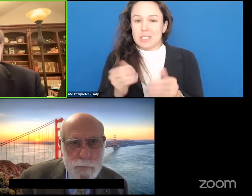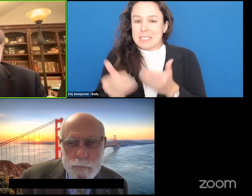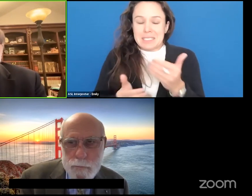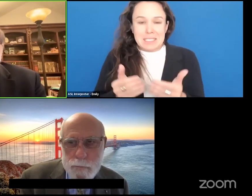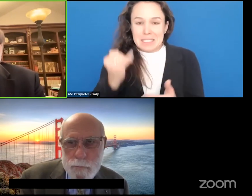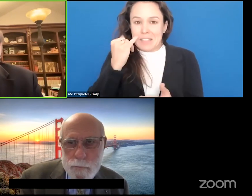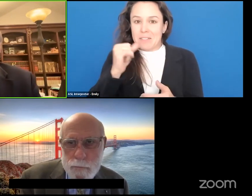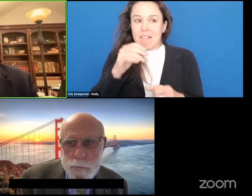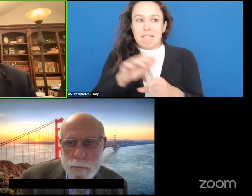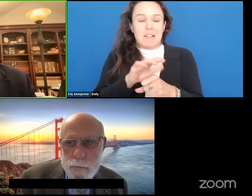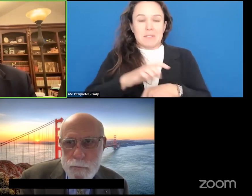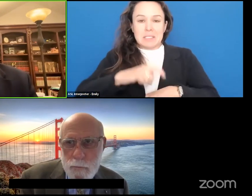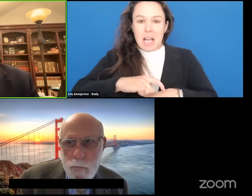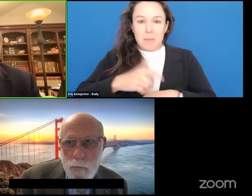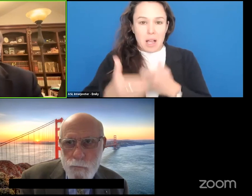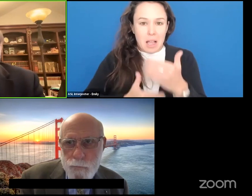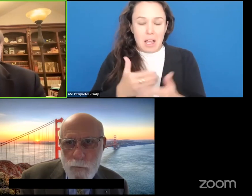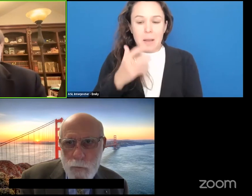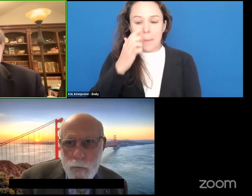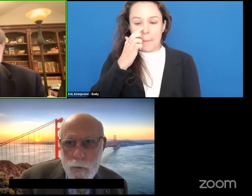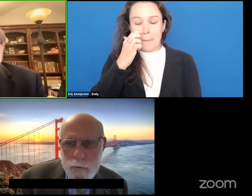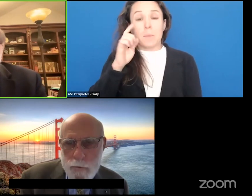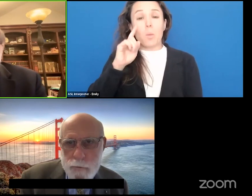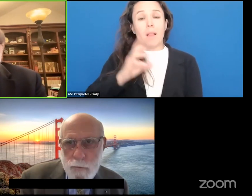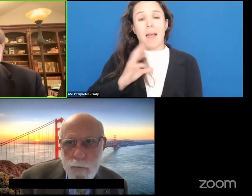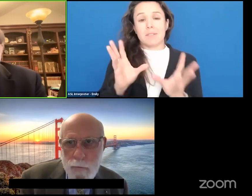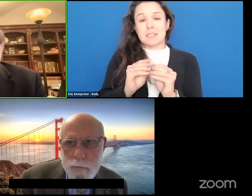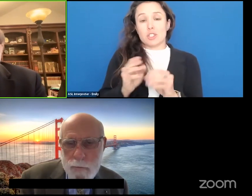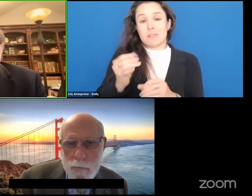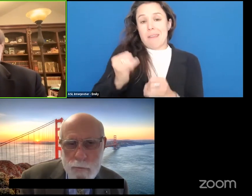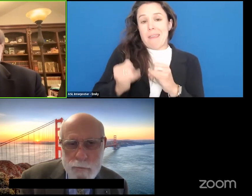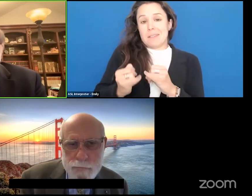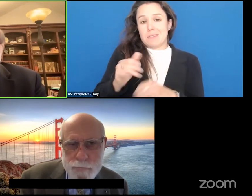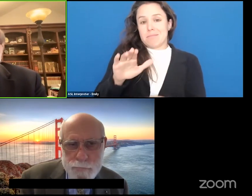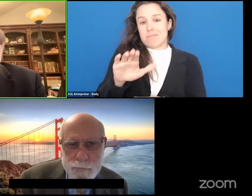the session, we are having a session at the end of the day which is going to be a general